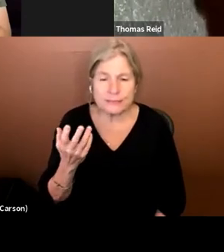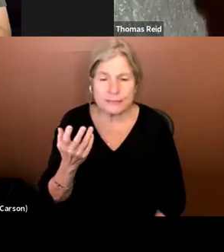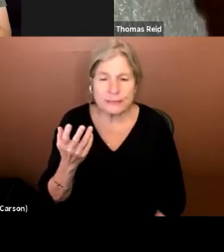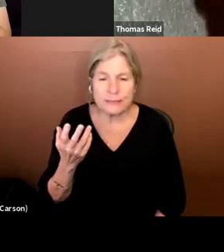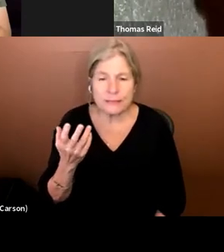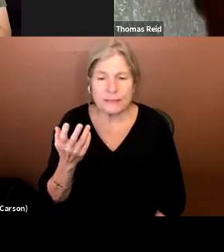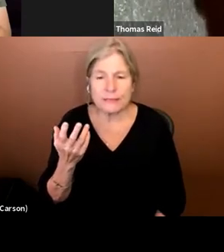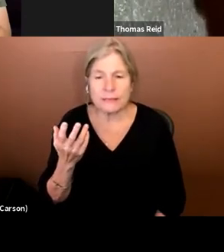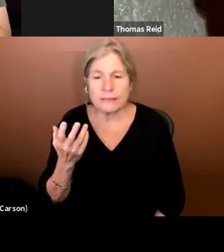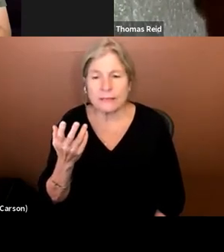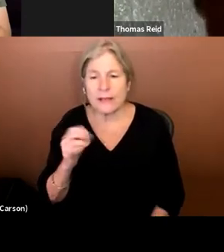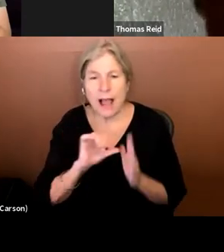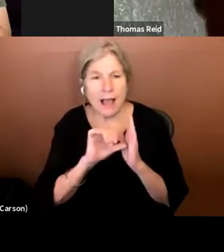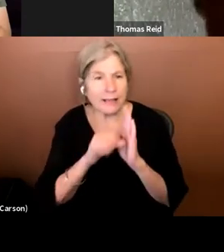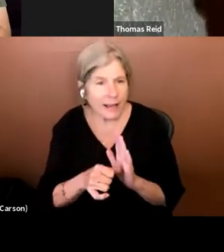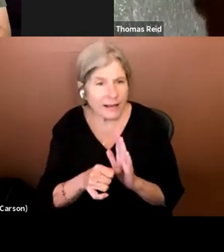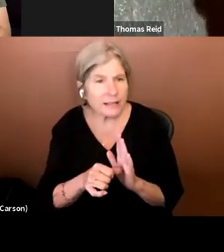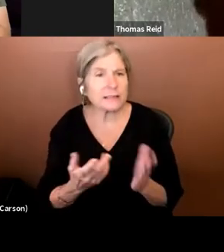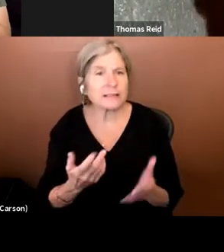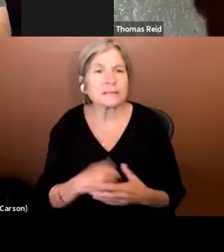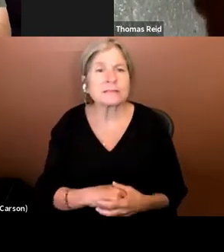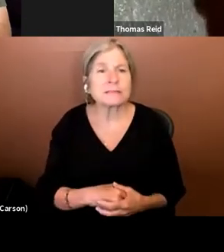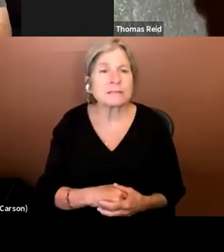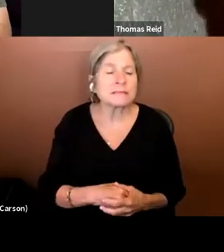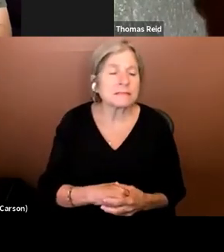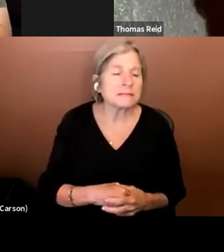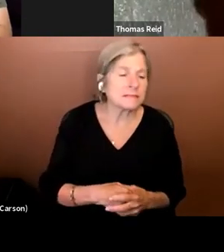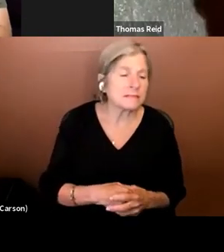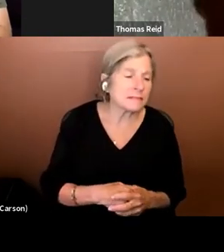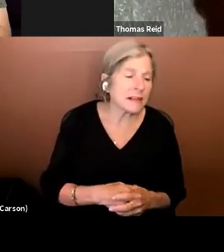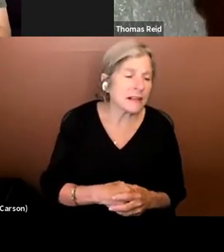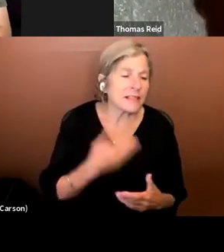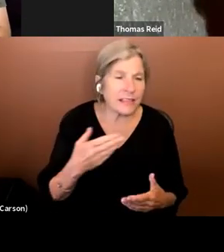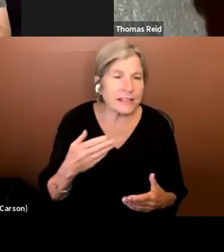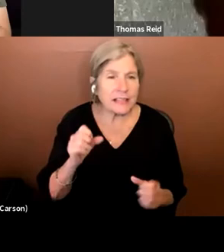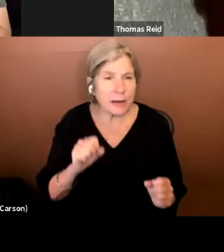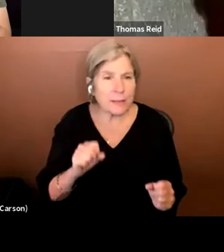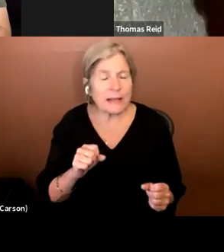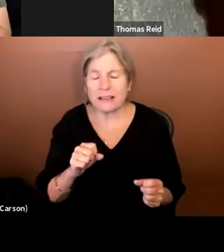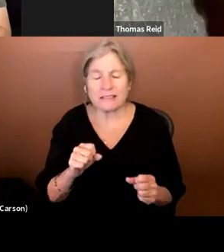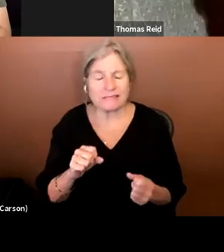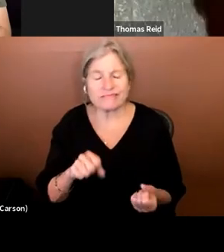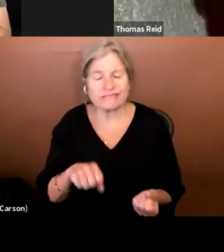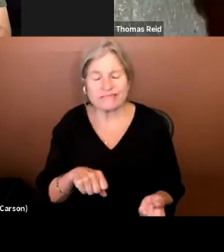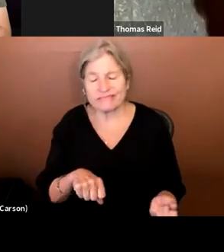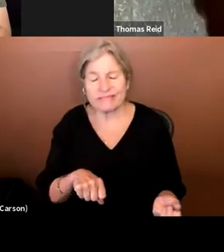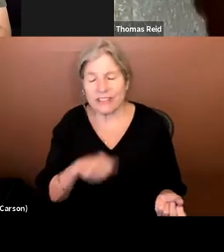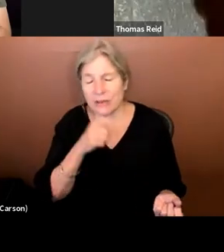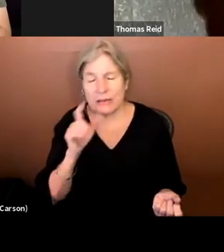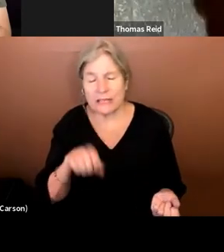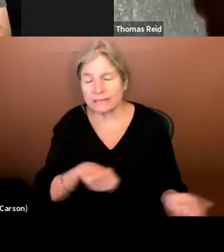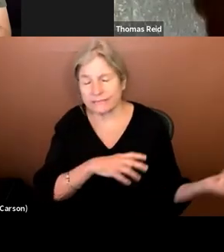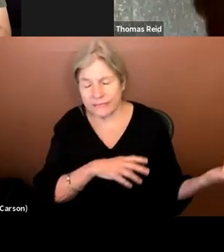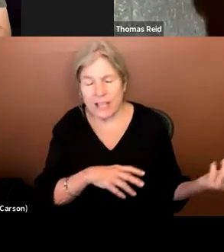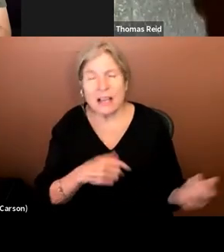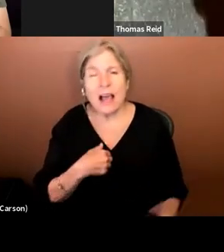highlighted. And the things that can be sort of dropped away . And I would say that right